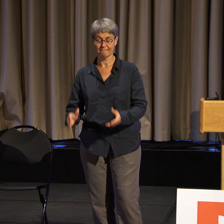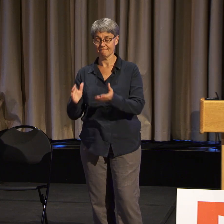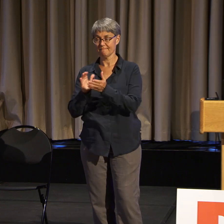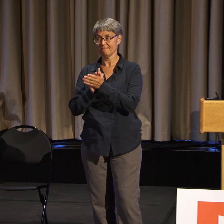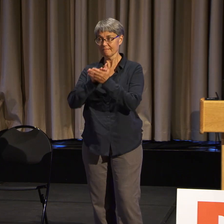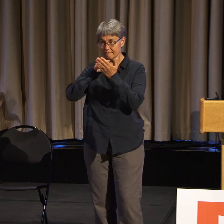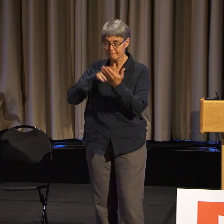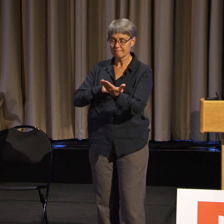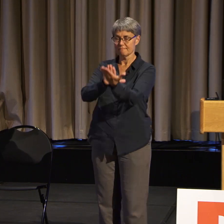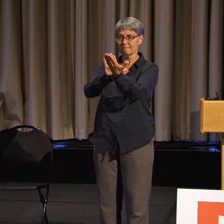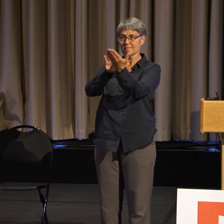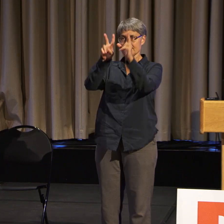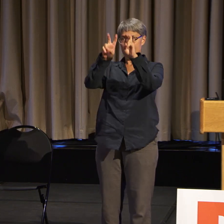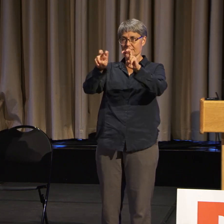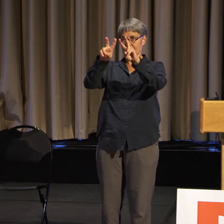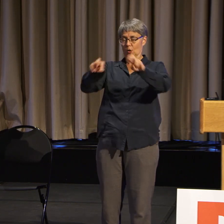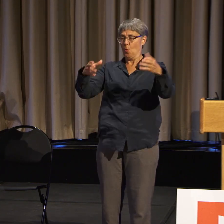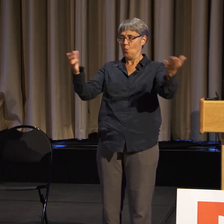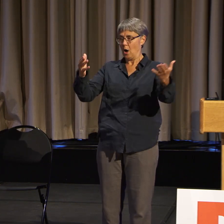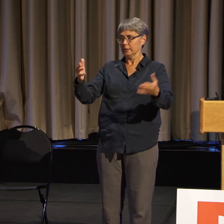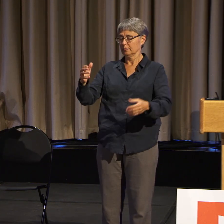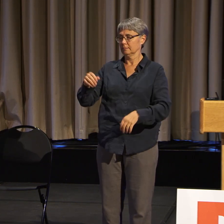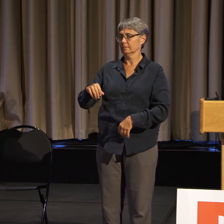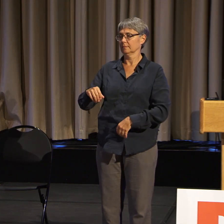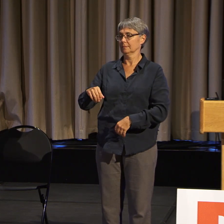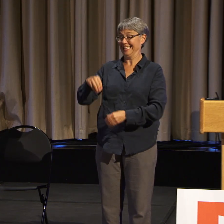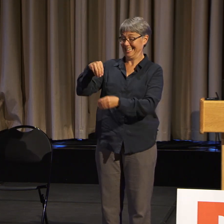structural racism within ADAPT.